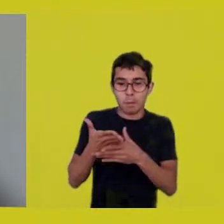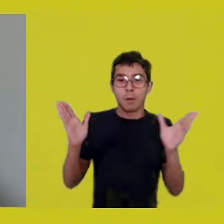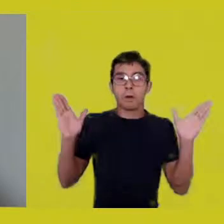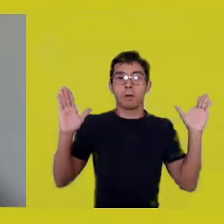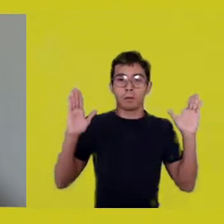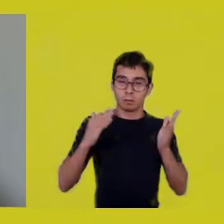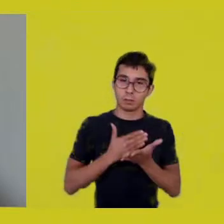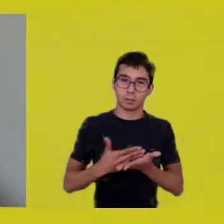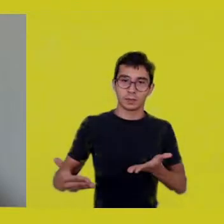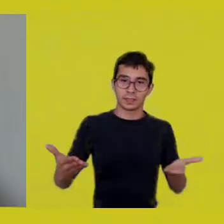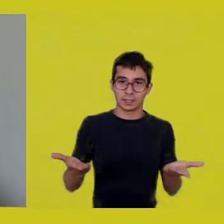Yes.